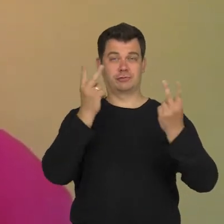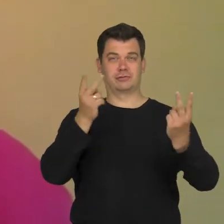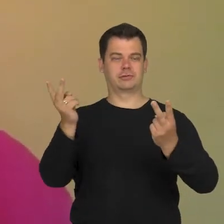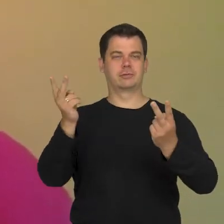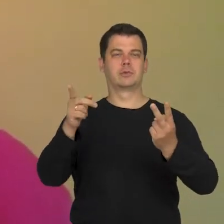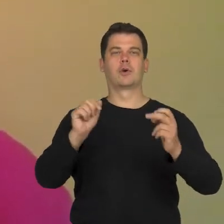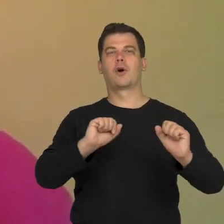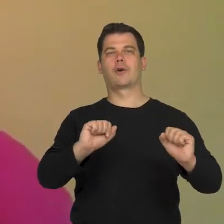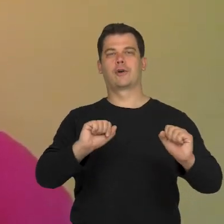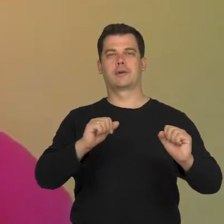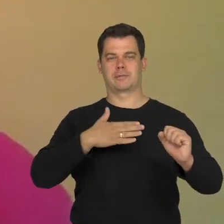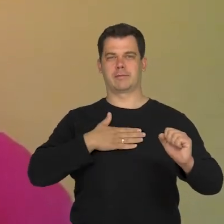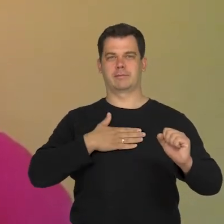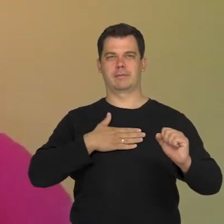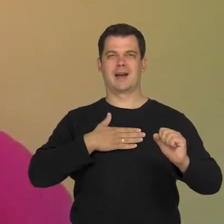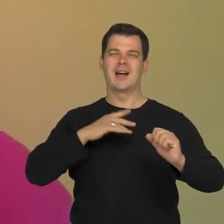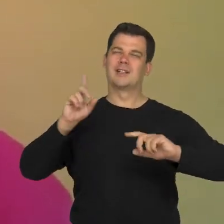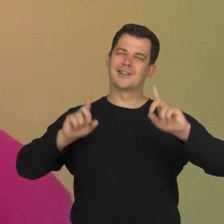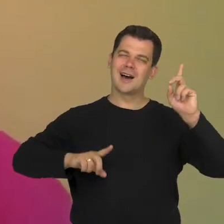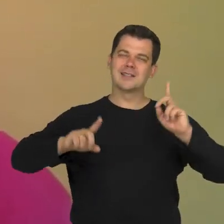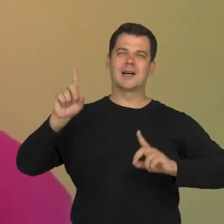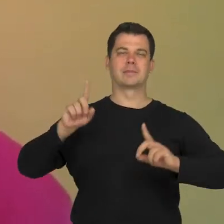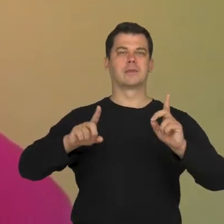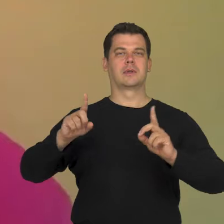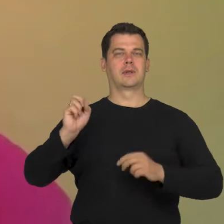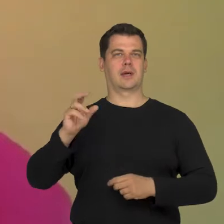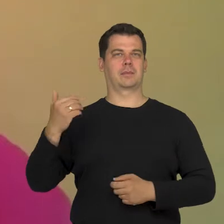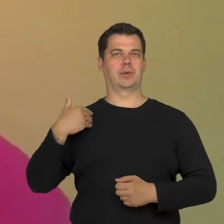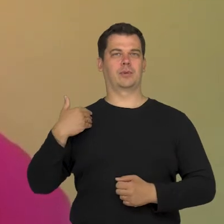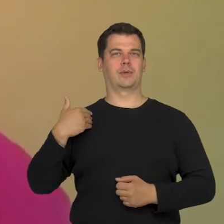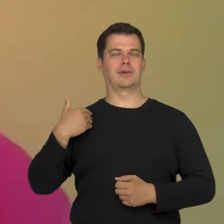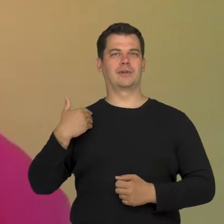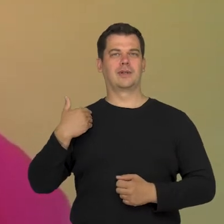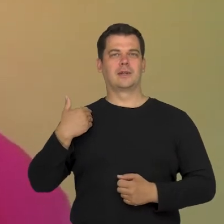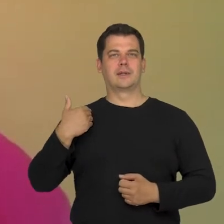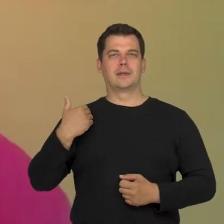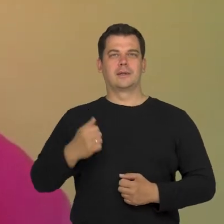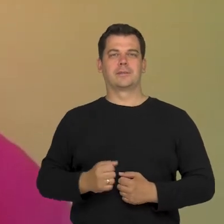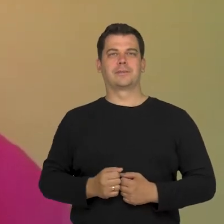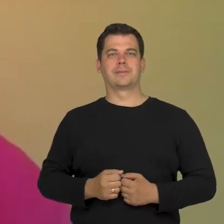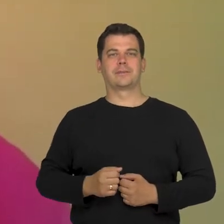and sometimes I feel quite the opposite.